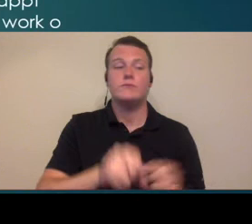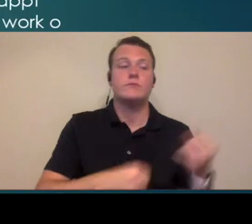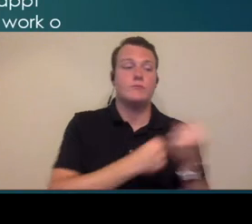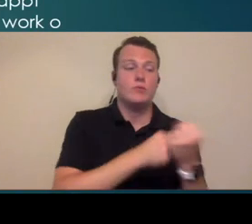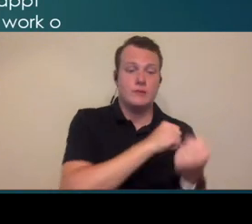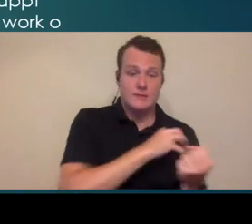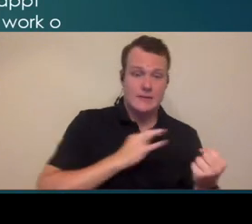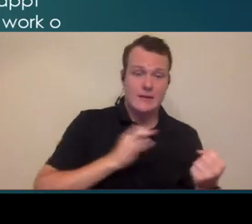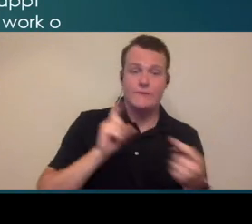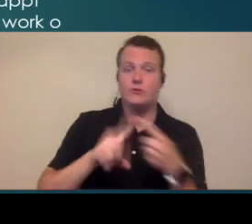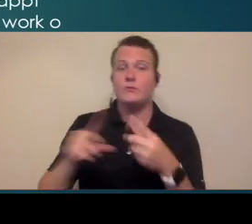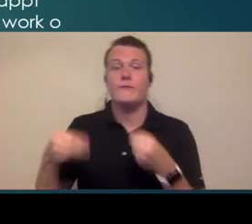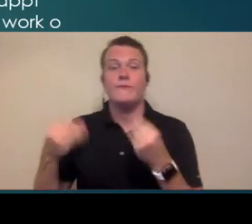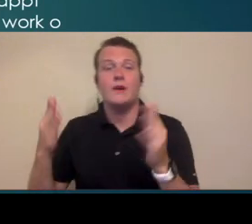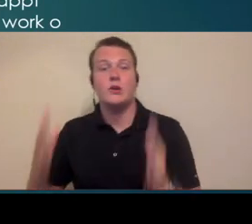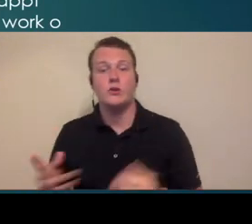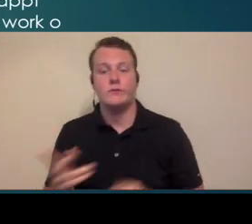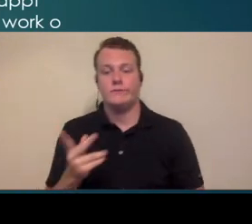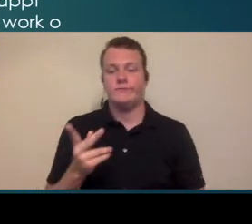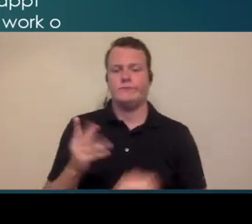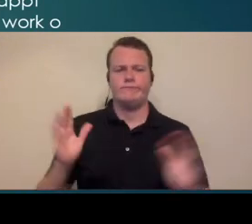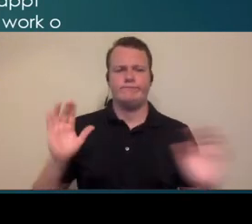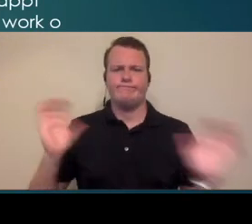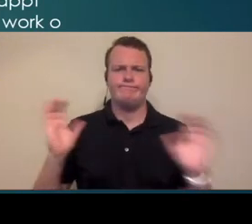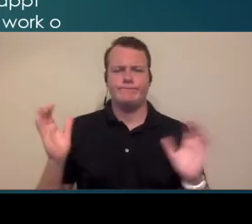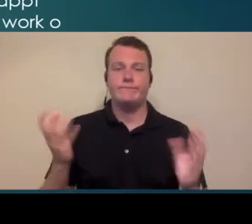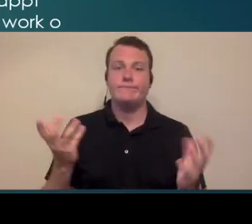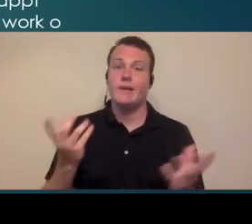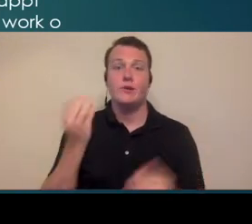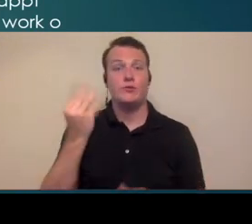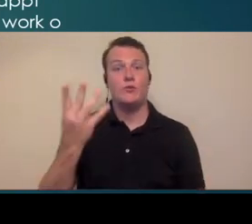supports top to providers and I would love to tell you that I have some great